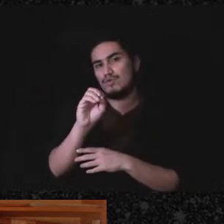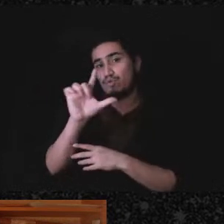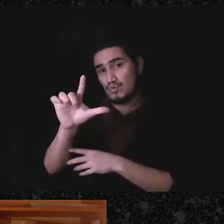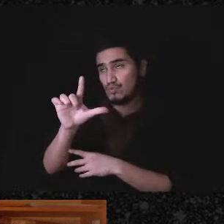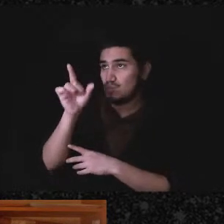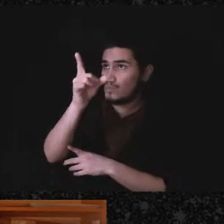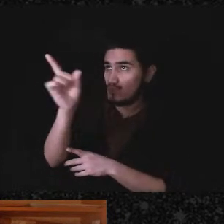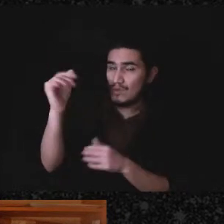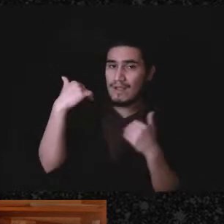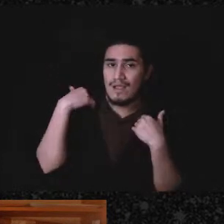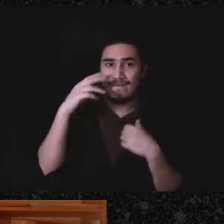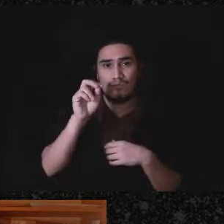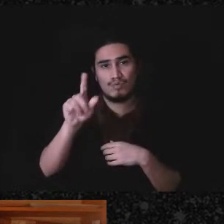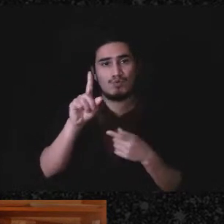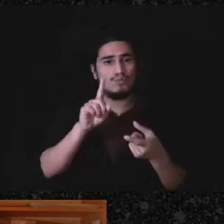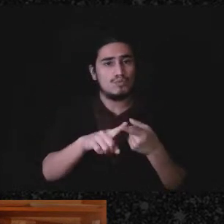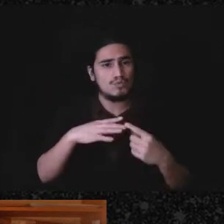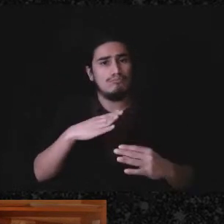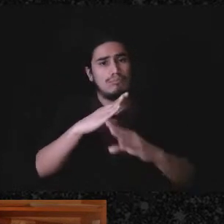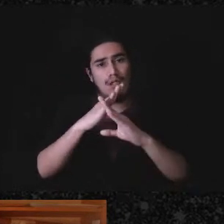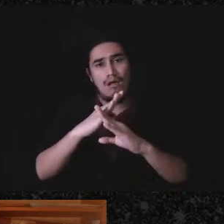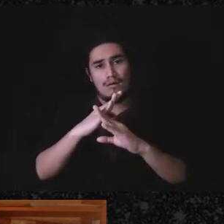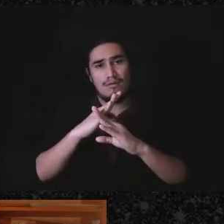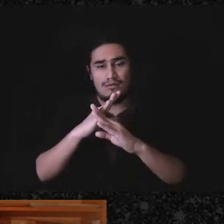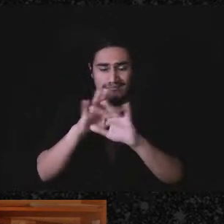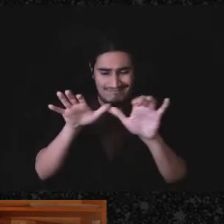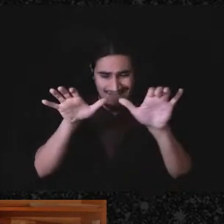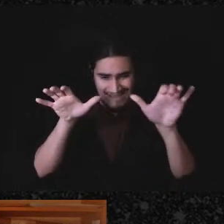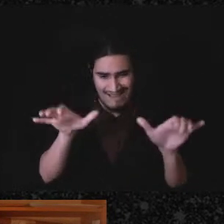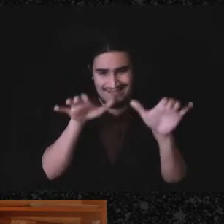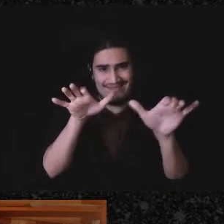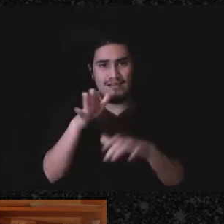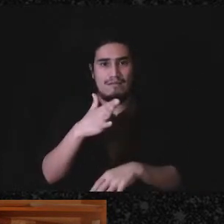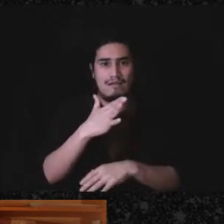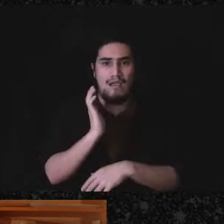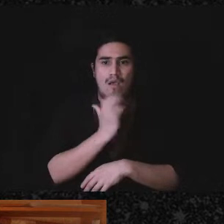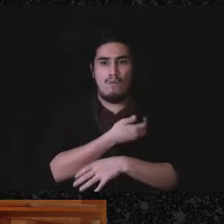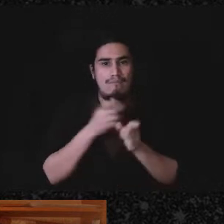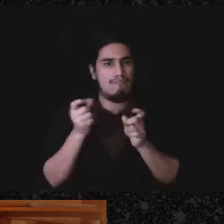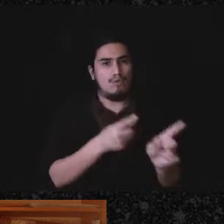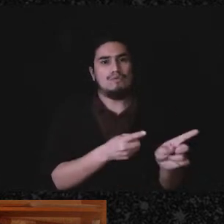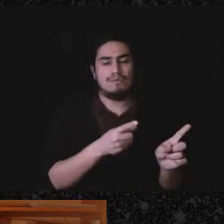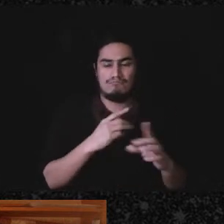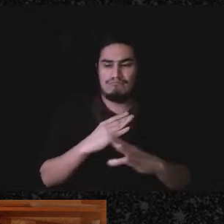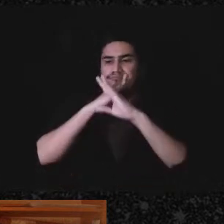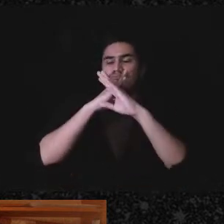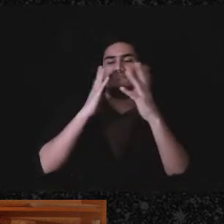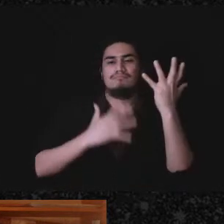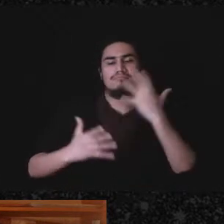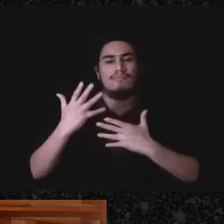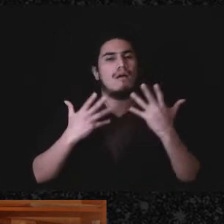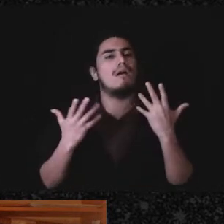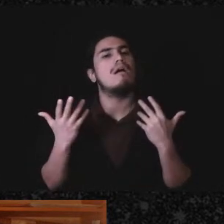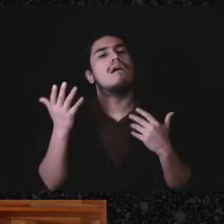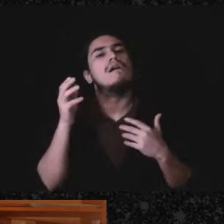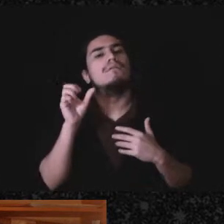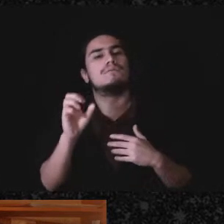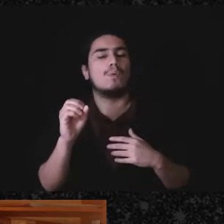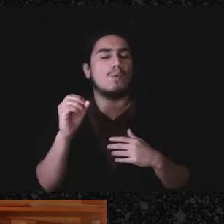stand in the way of, you know, acting on your impulses and acting in a way that, you know, you